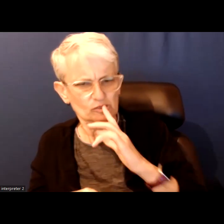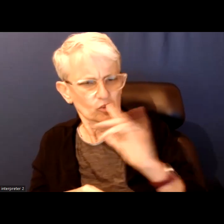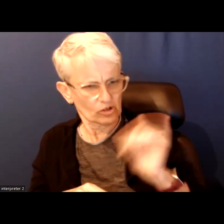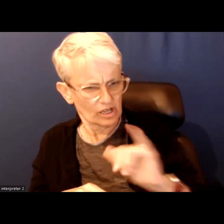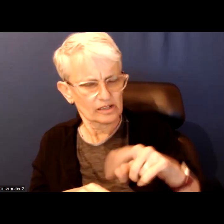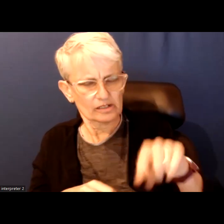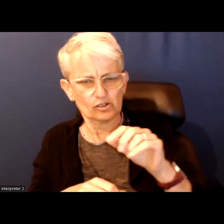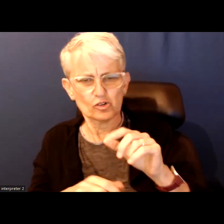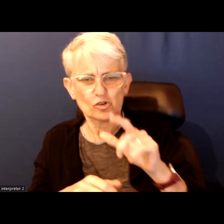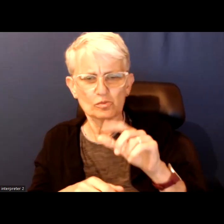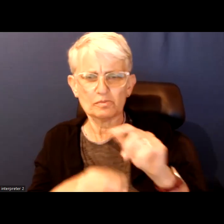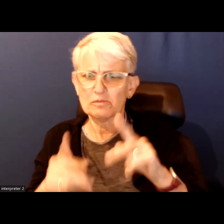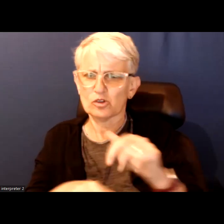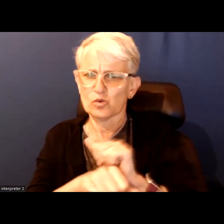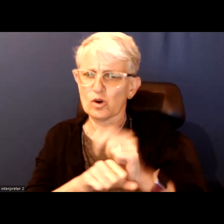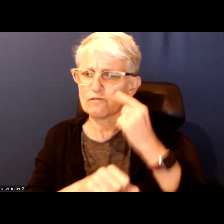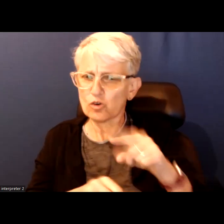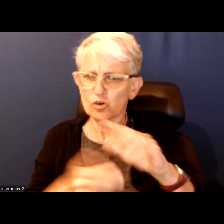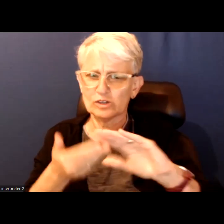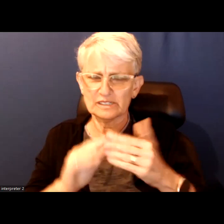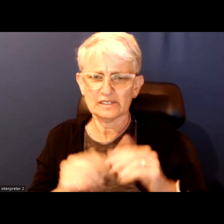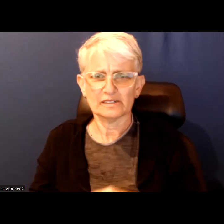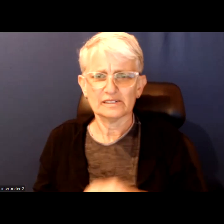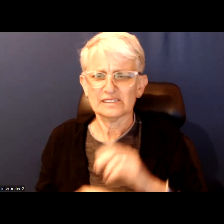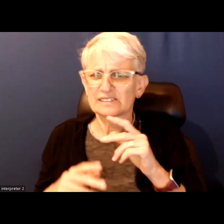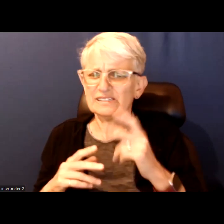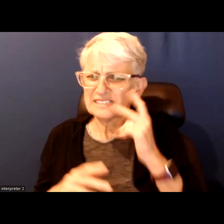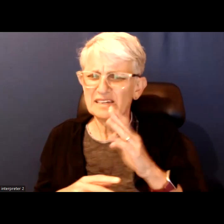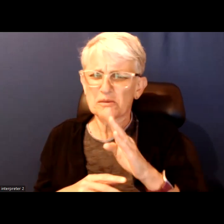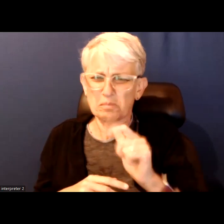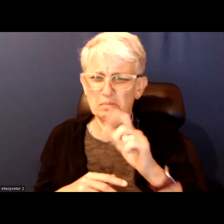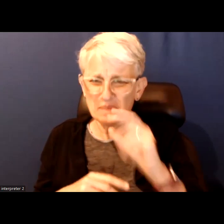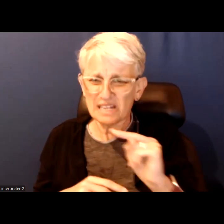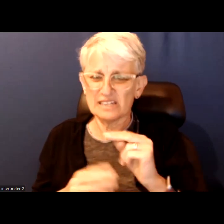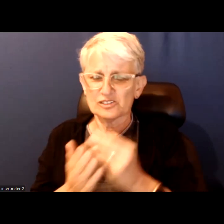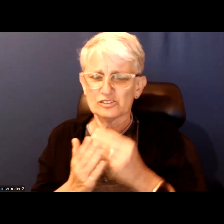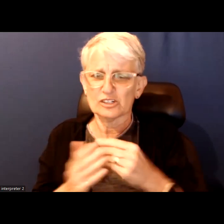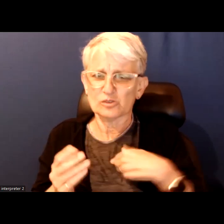A mayor who is seeing the billions of dollars in infrastructure dollars that we spent as